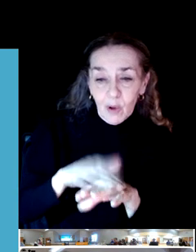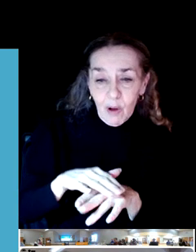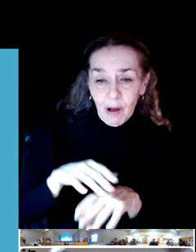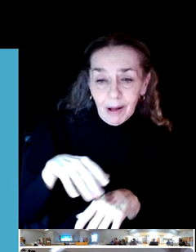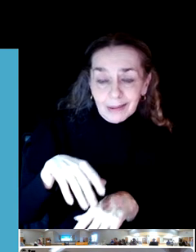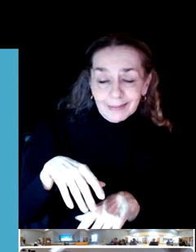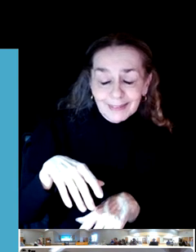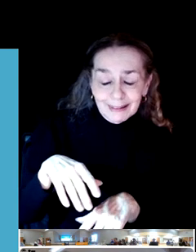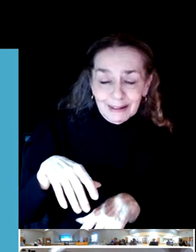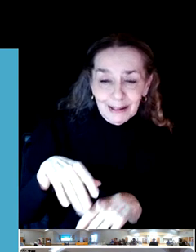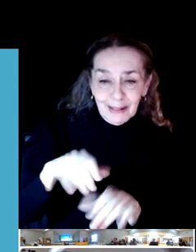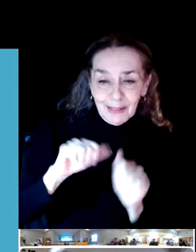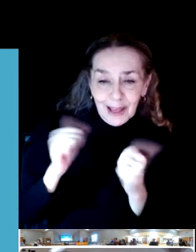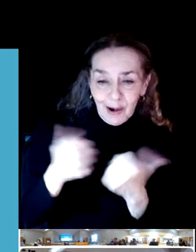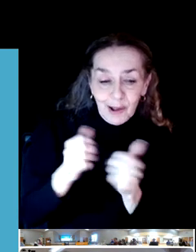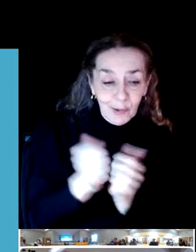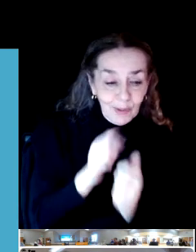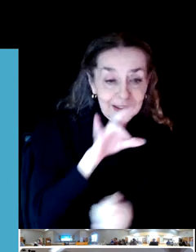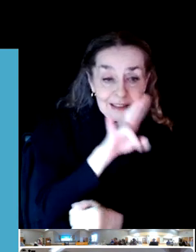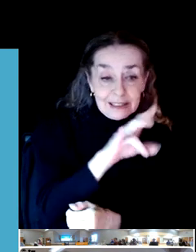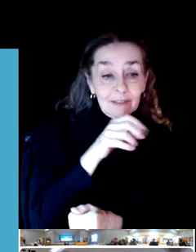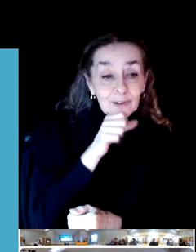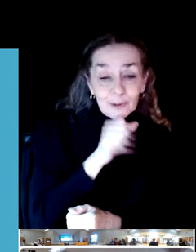So I would say continue to advocate.